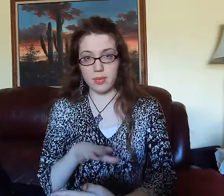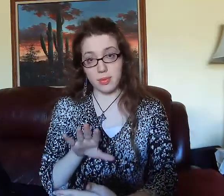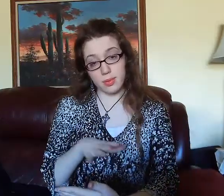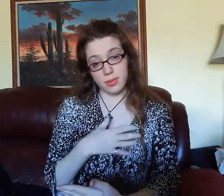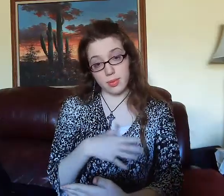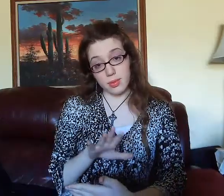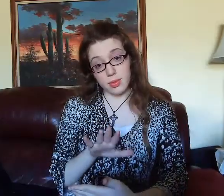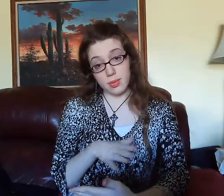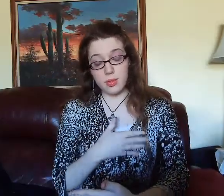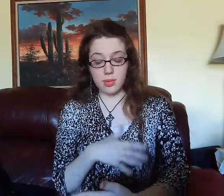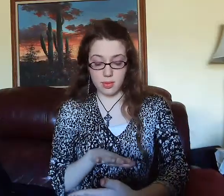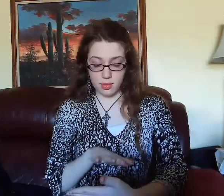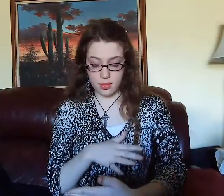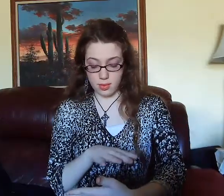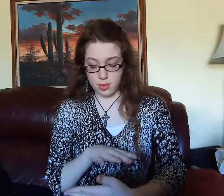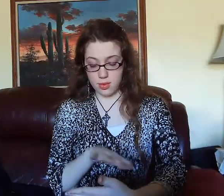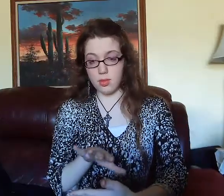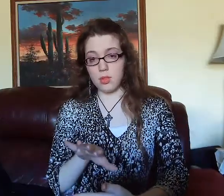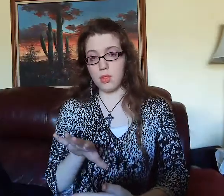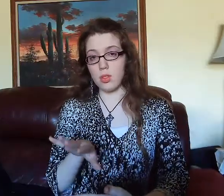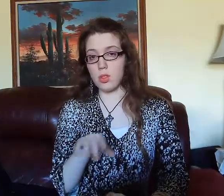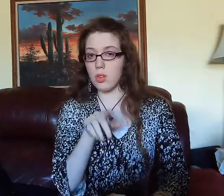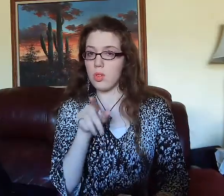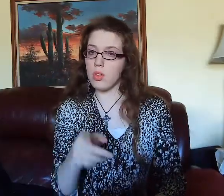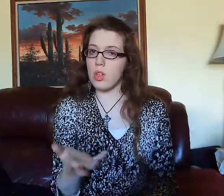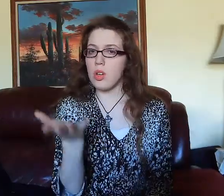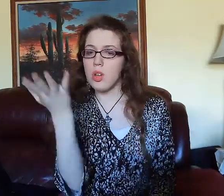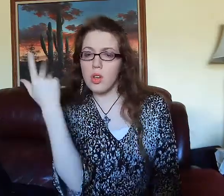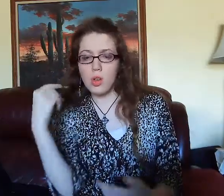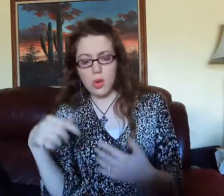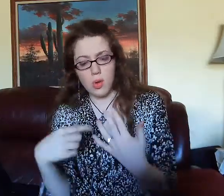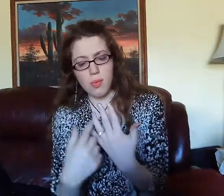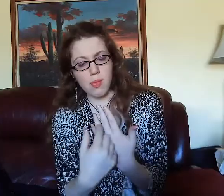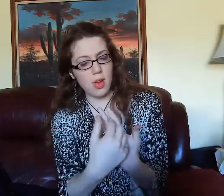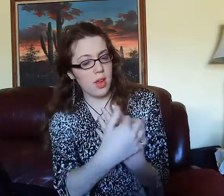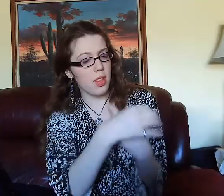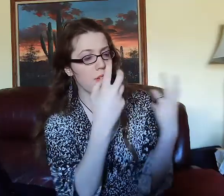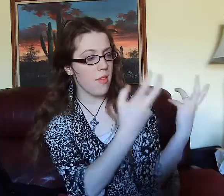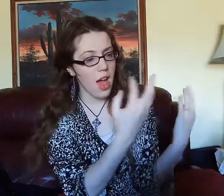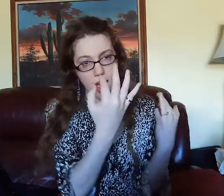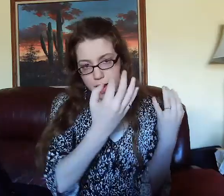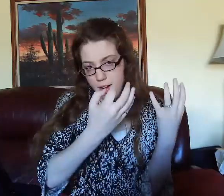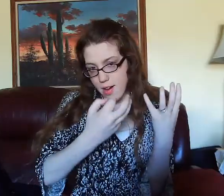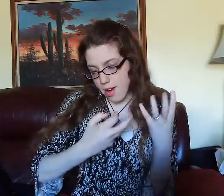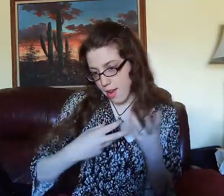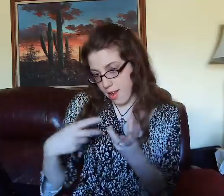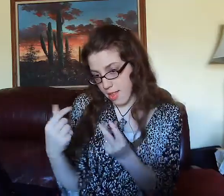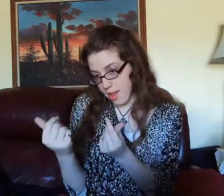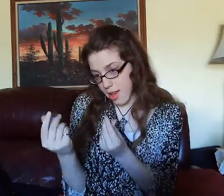MUSIC WAS YOU? AMIDST/AMONG (like in a crowd) FIRE